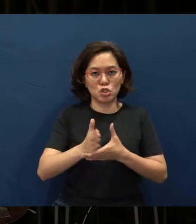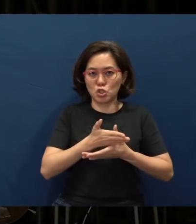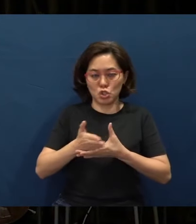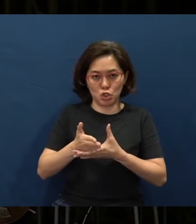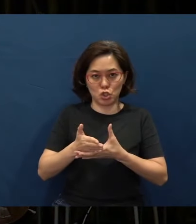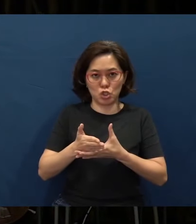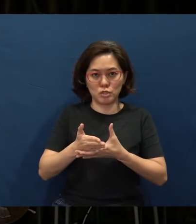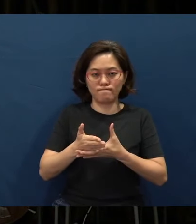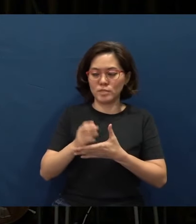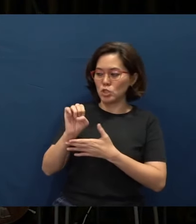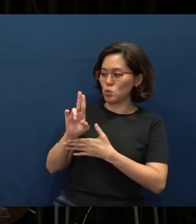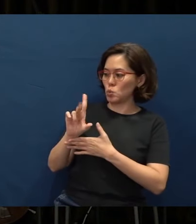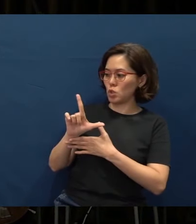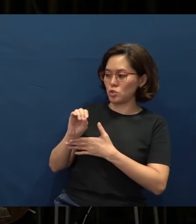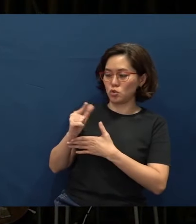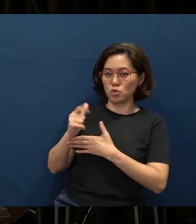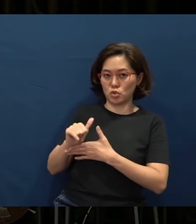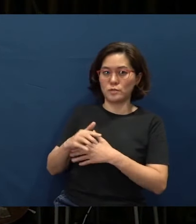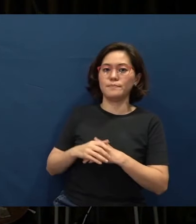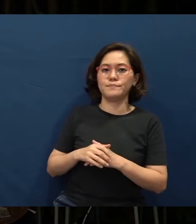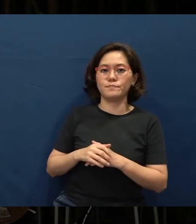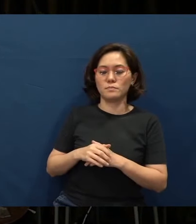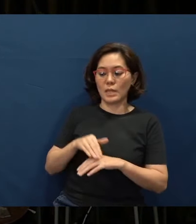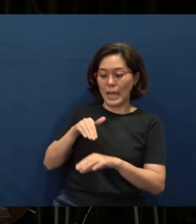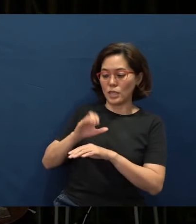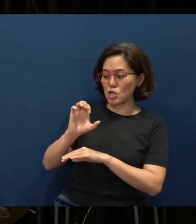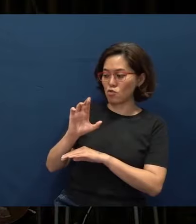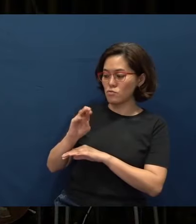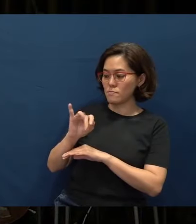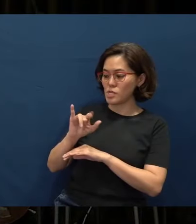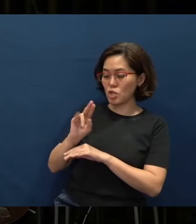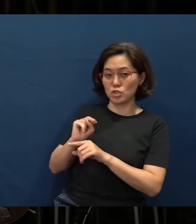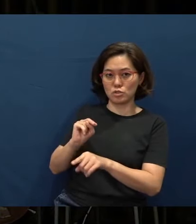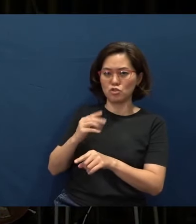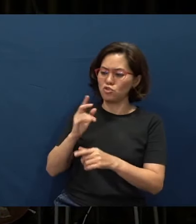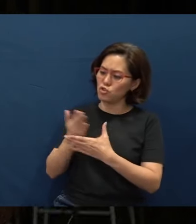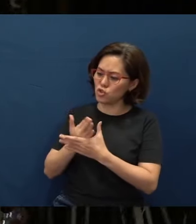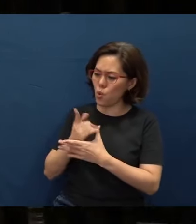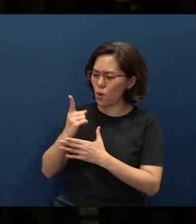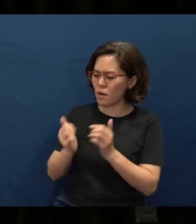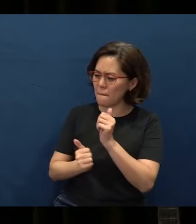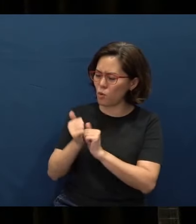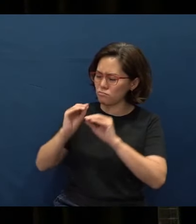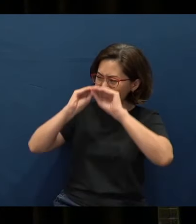an eulogy at the cremation. And she shared that one of her most vivid memories